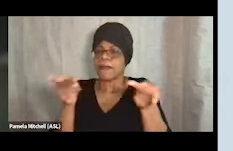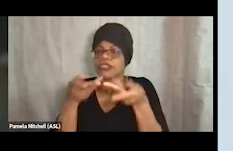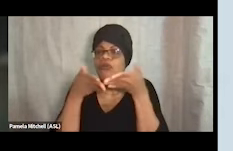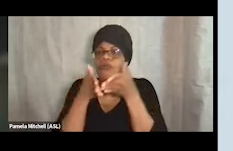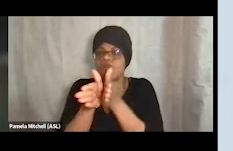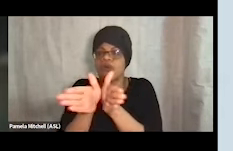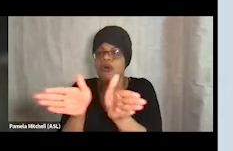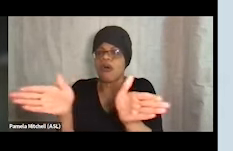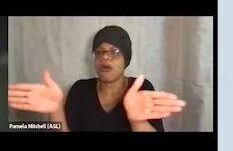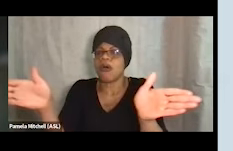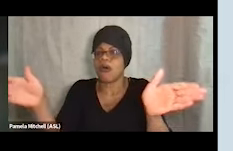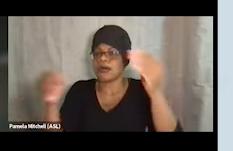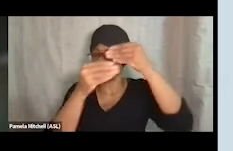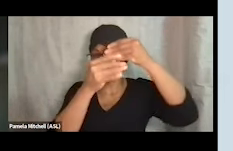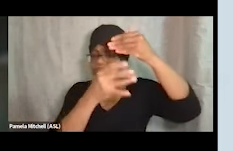around all types of areas of someone's life.